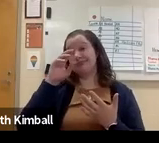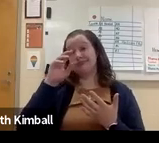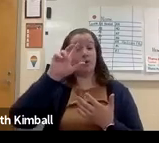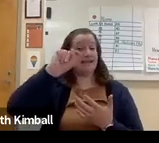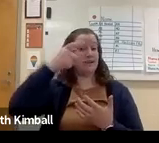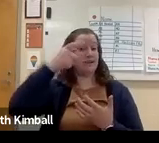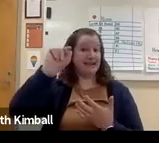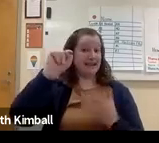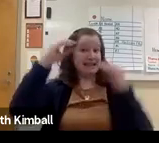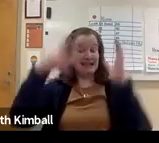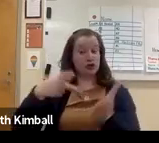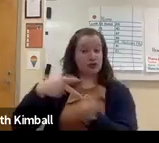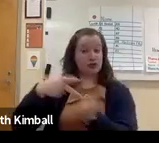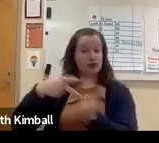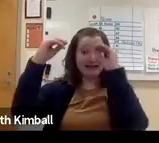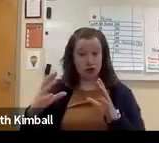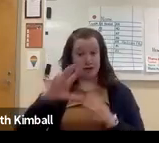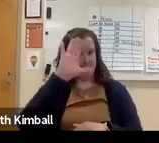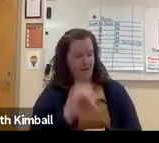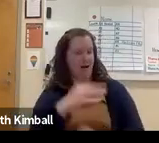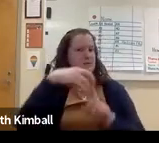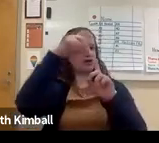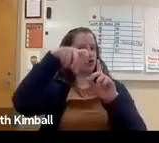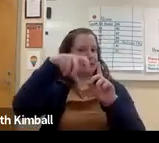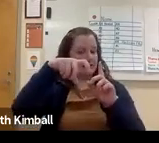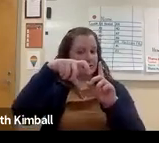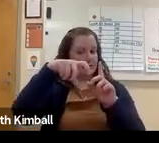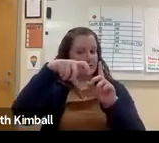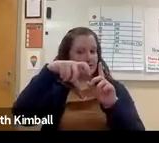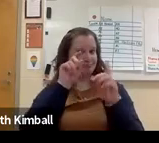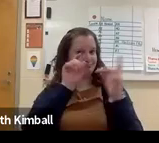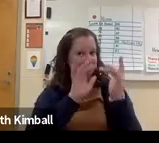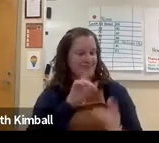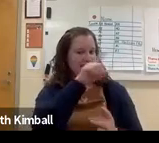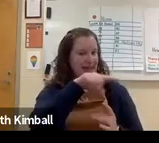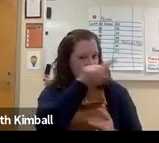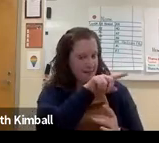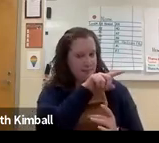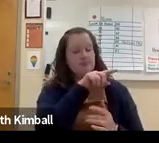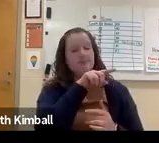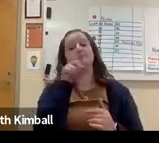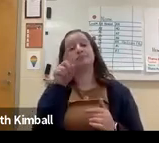Filtering through Teachers Pay Teachers,